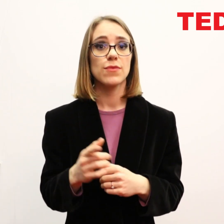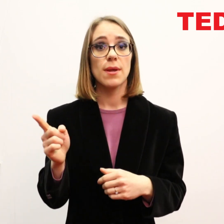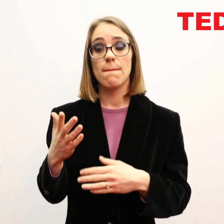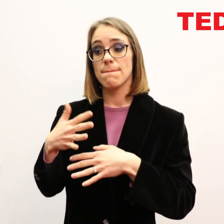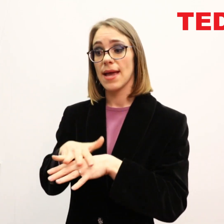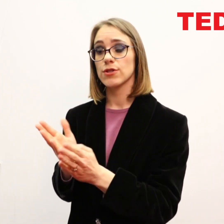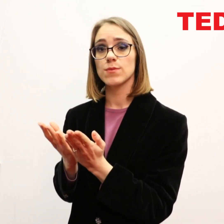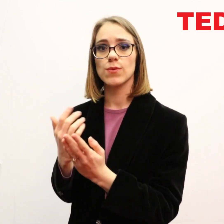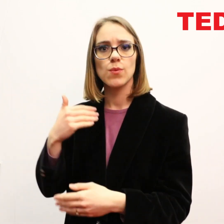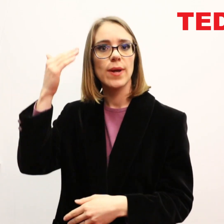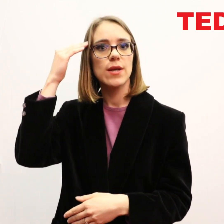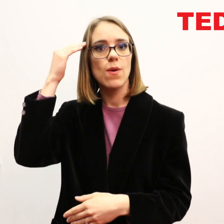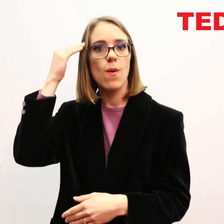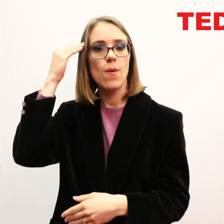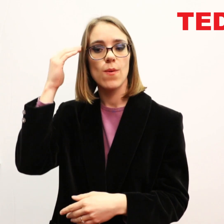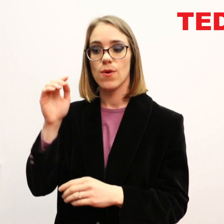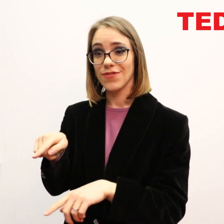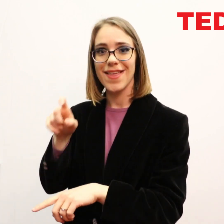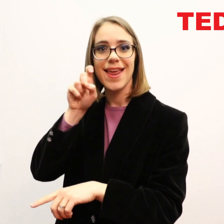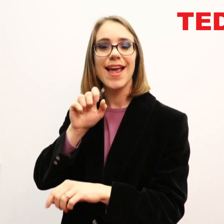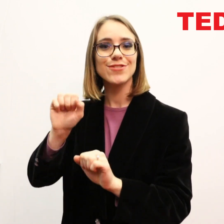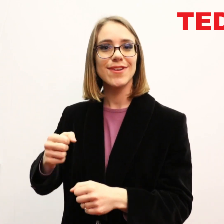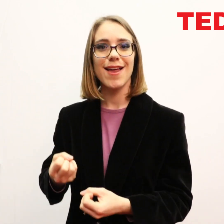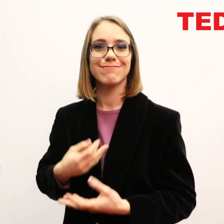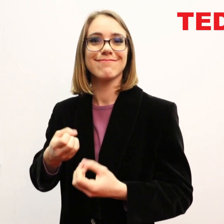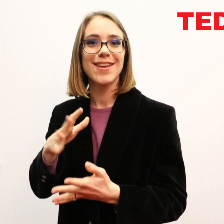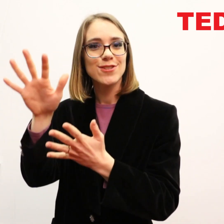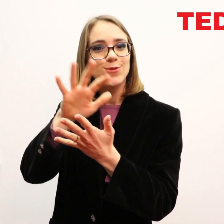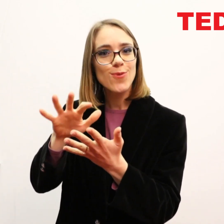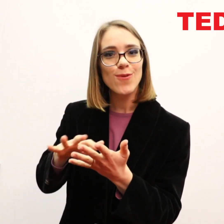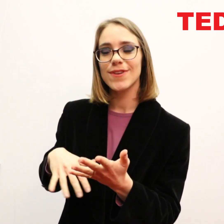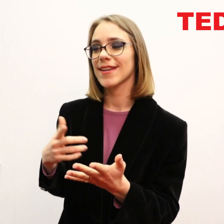In mainstream schools, we know at that age, they can express stories,